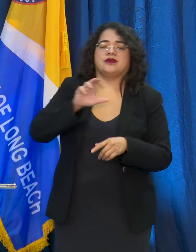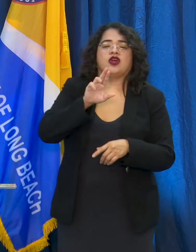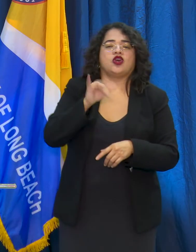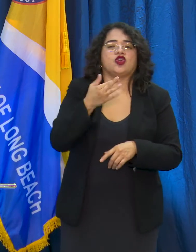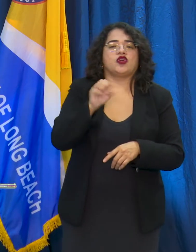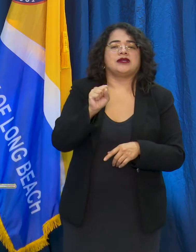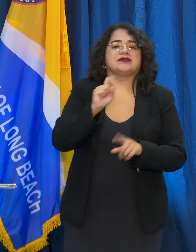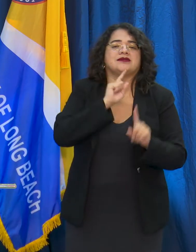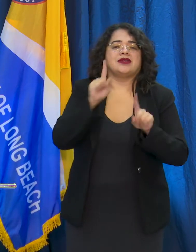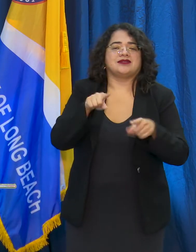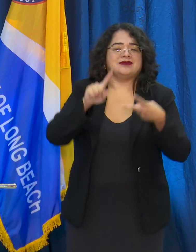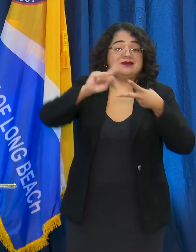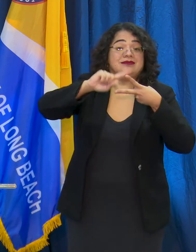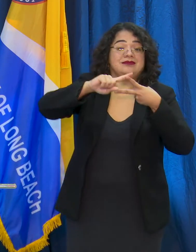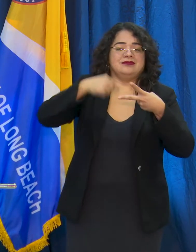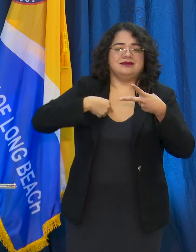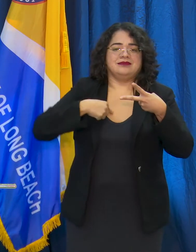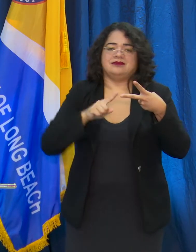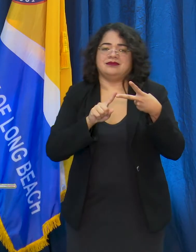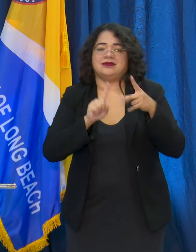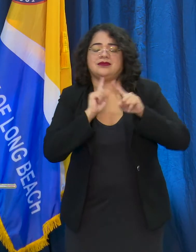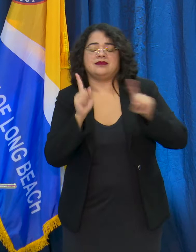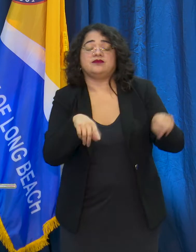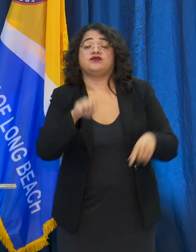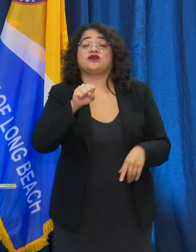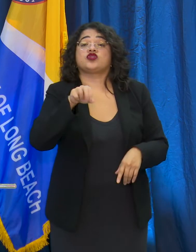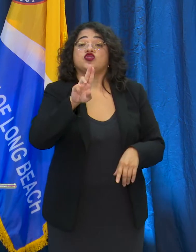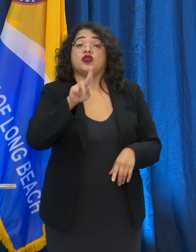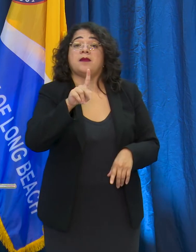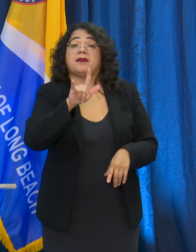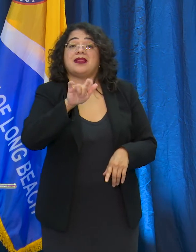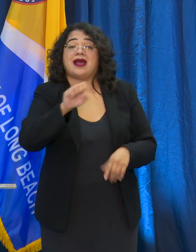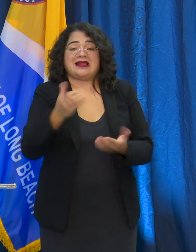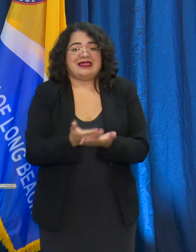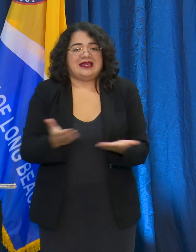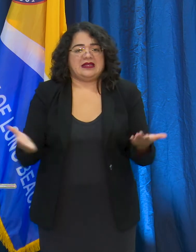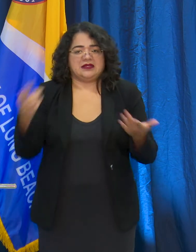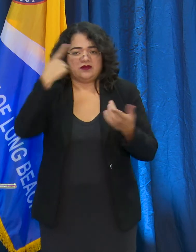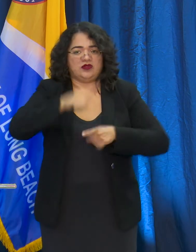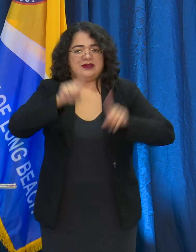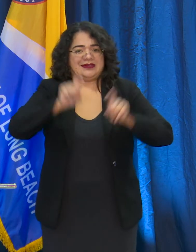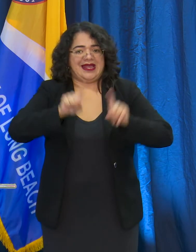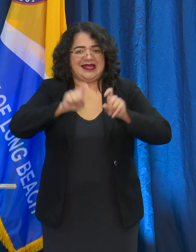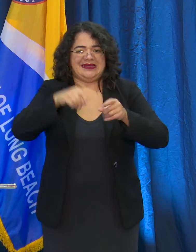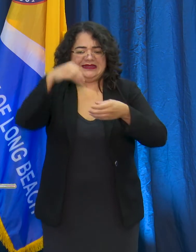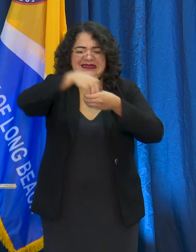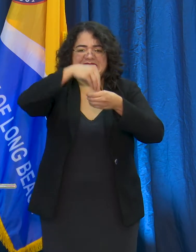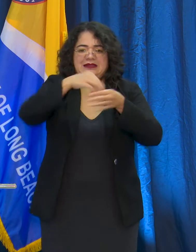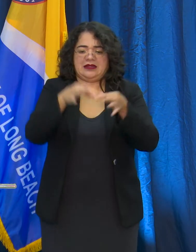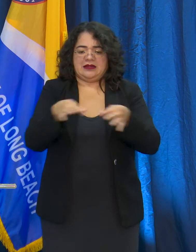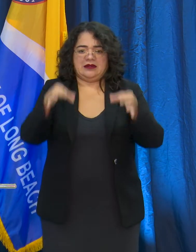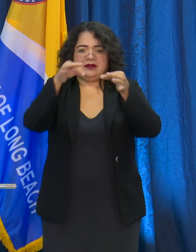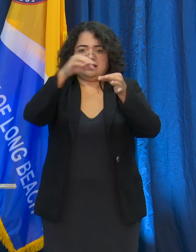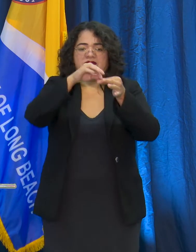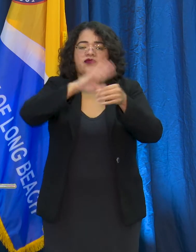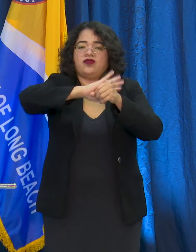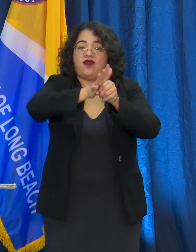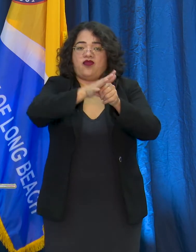In terms of supplies and the new order, so we realize that right now,